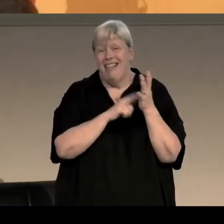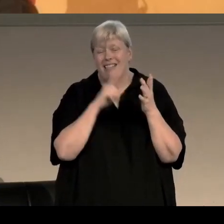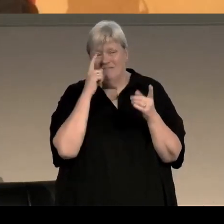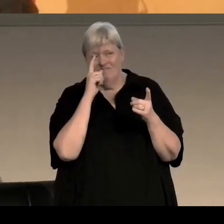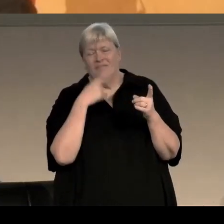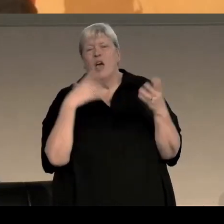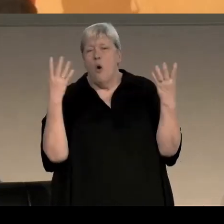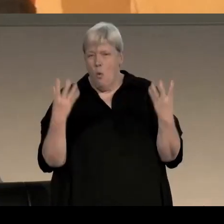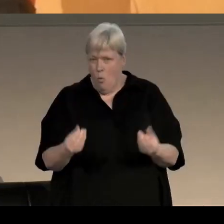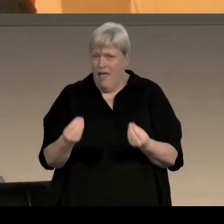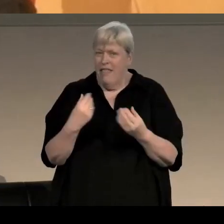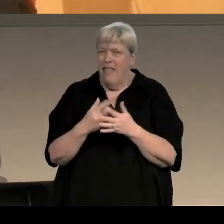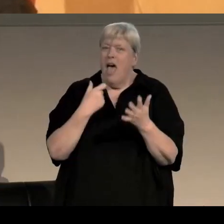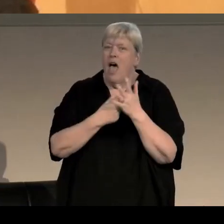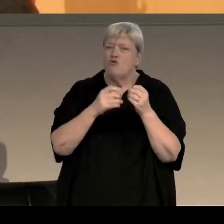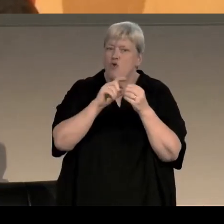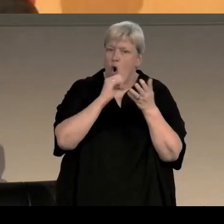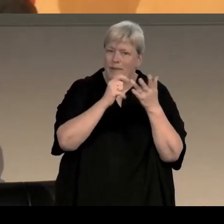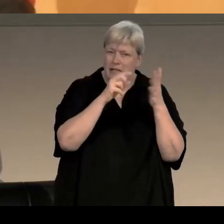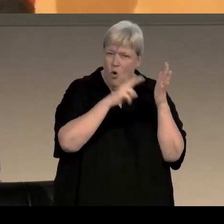with Robson Green and the series exec producer